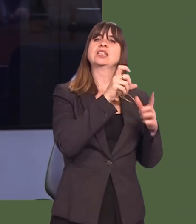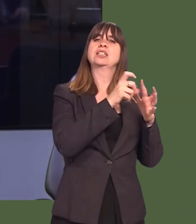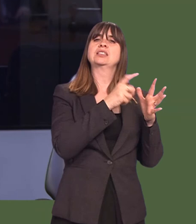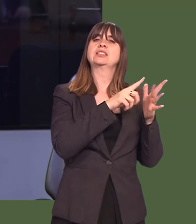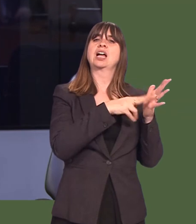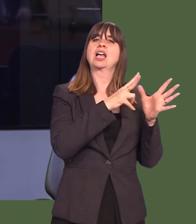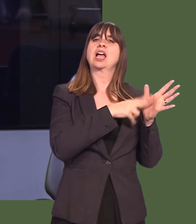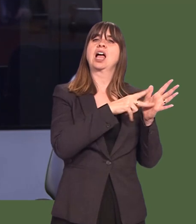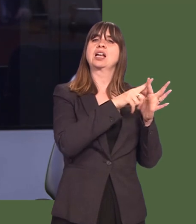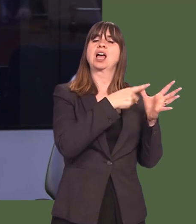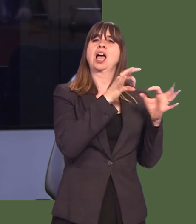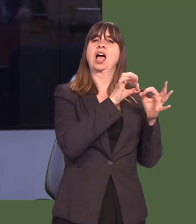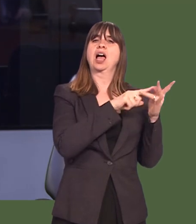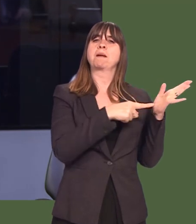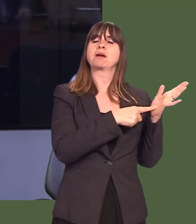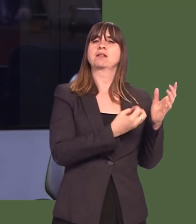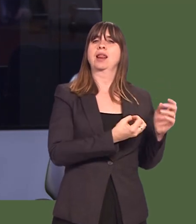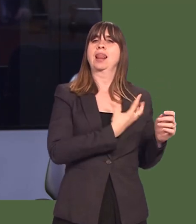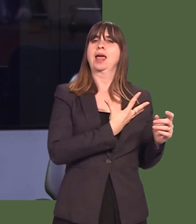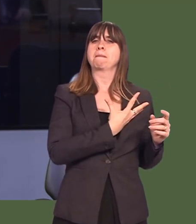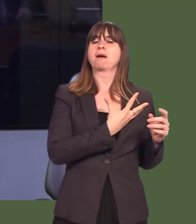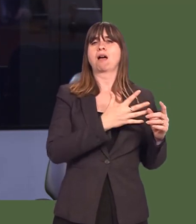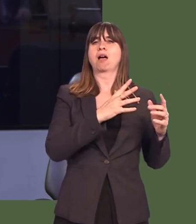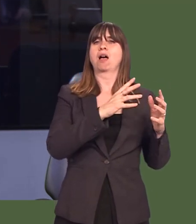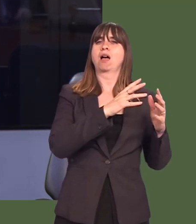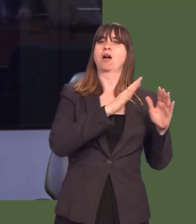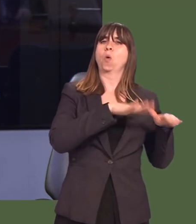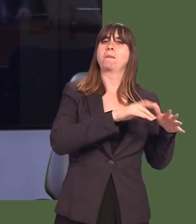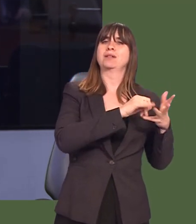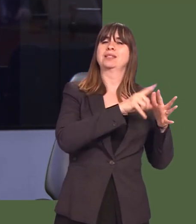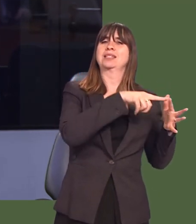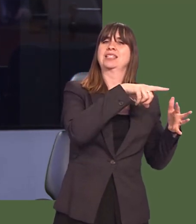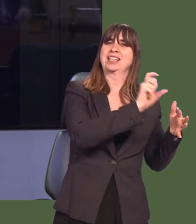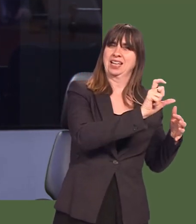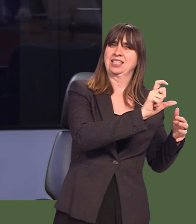MP, Labourís shadow Home Secretary, who told BBC Radio Wales last week that the Labour